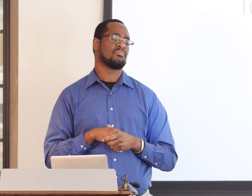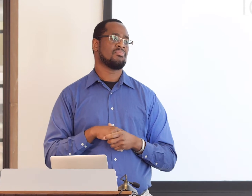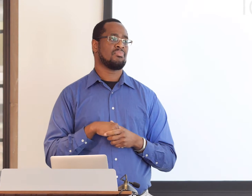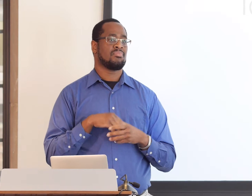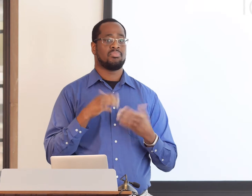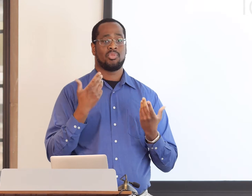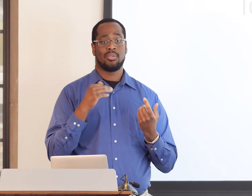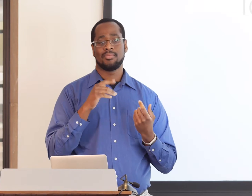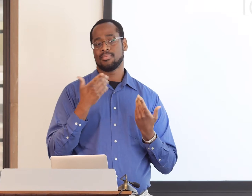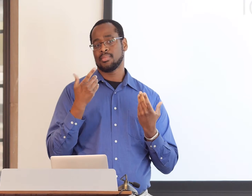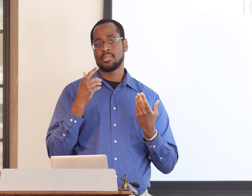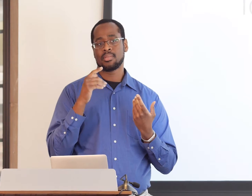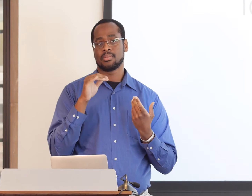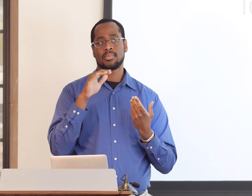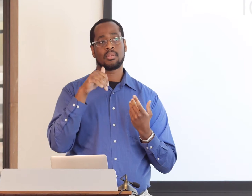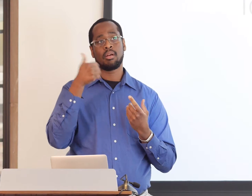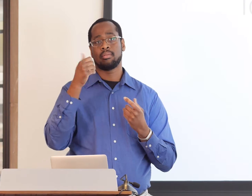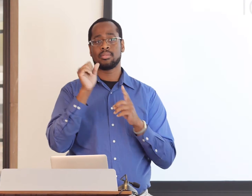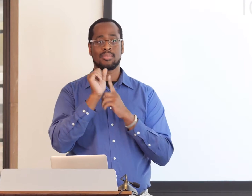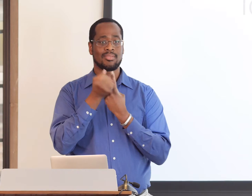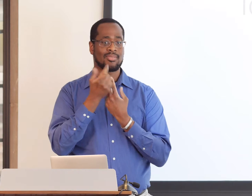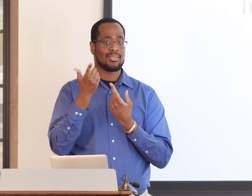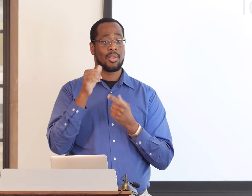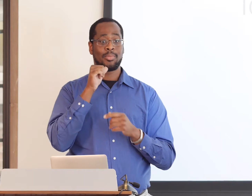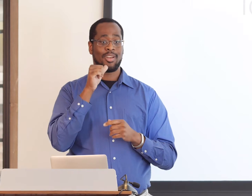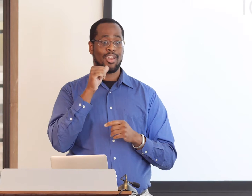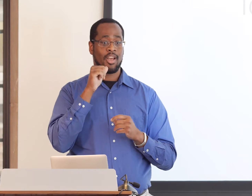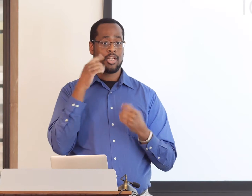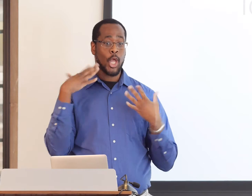who benefit from the use of closed-captioning.